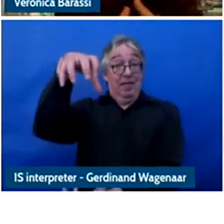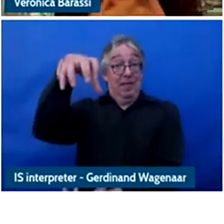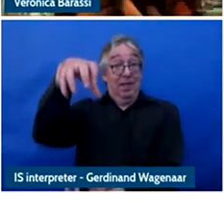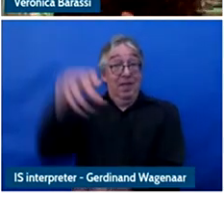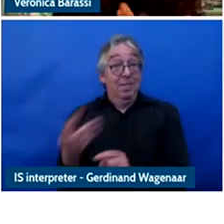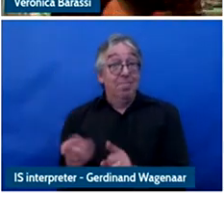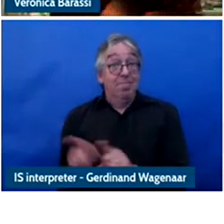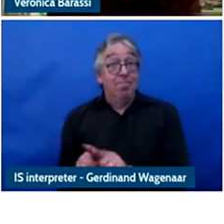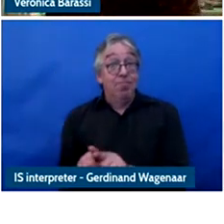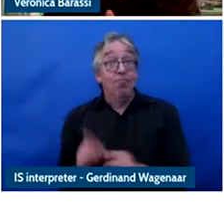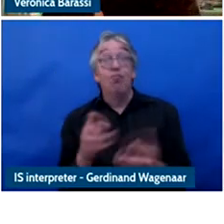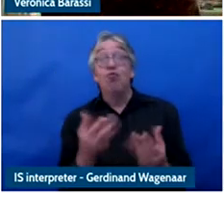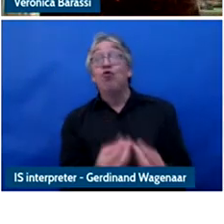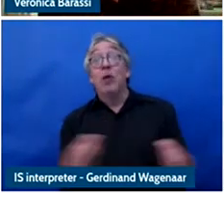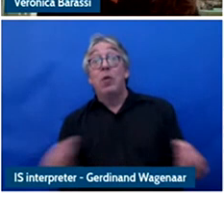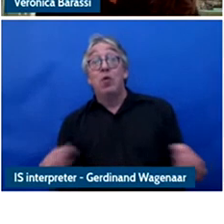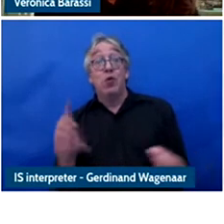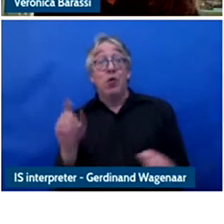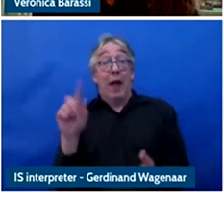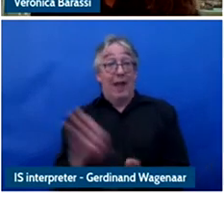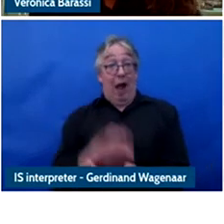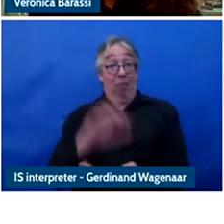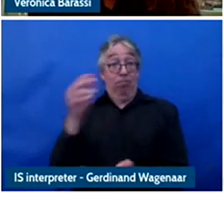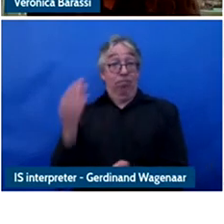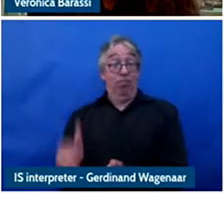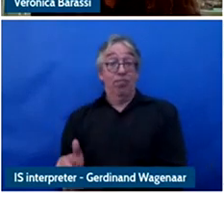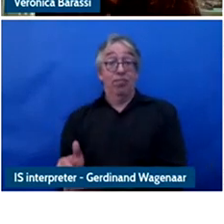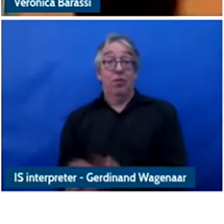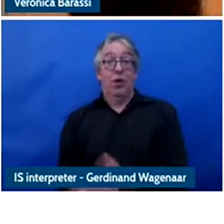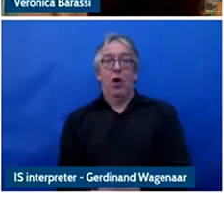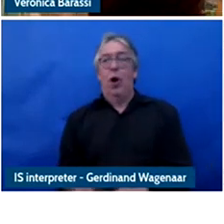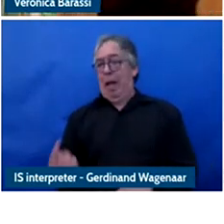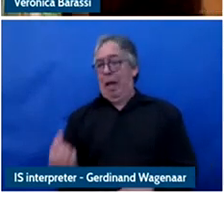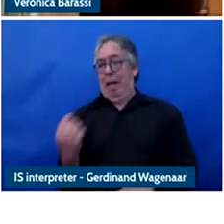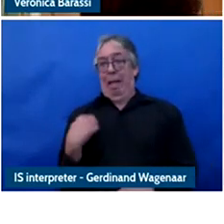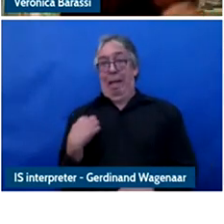examples that make it in this book that I just wrote and it's a book in Italian